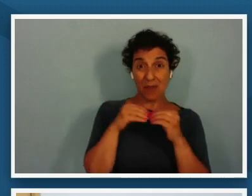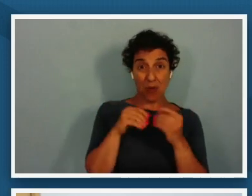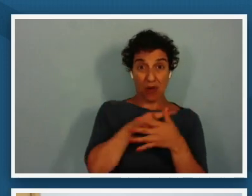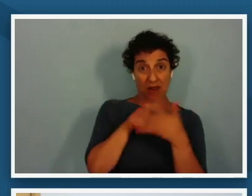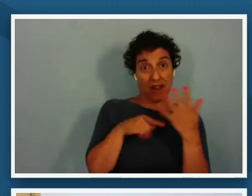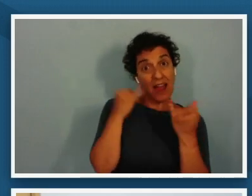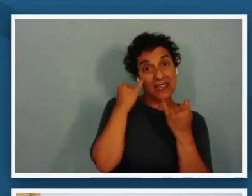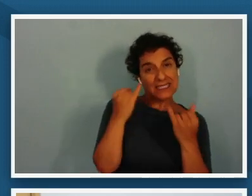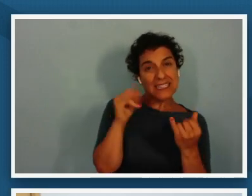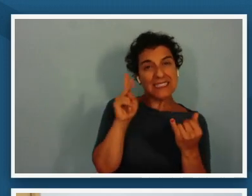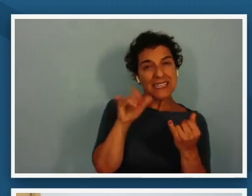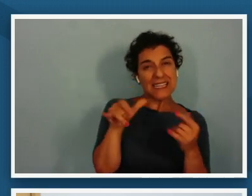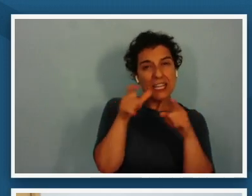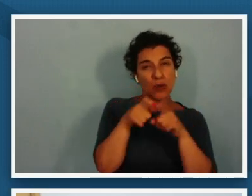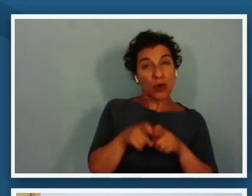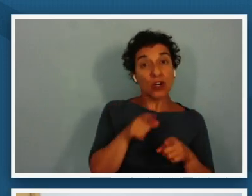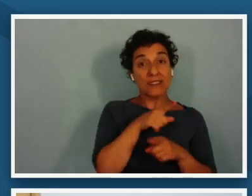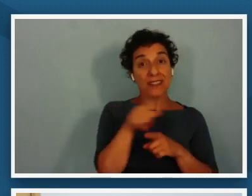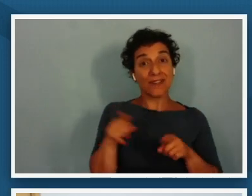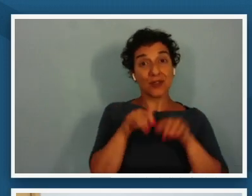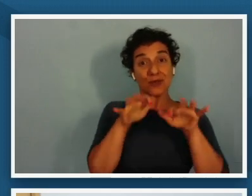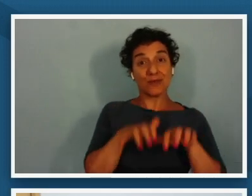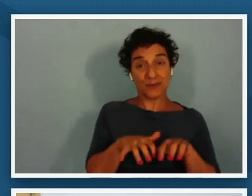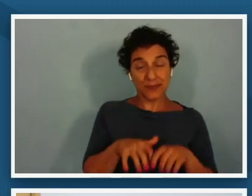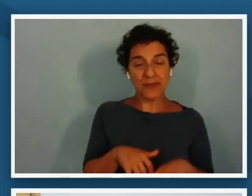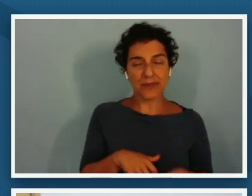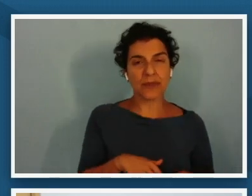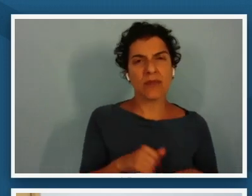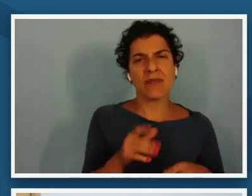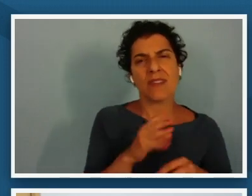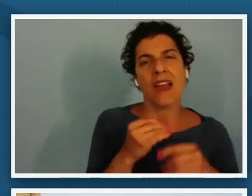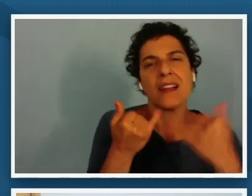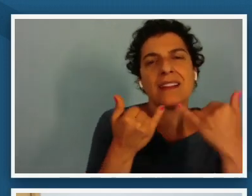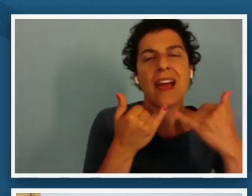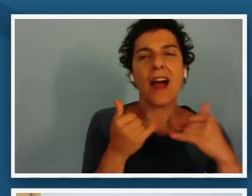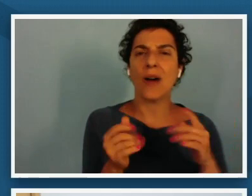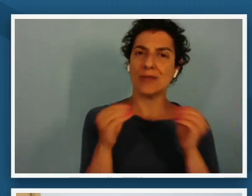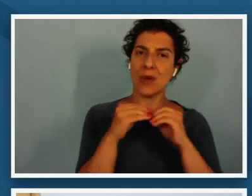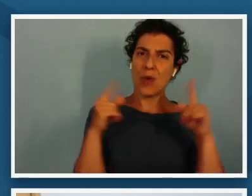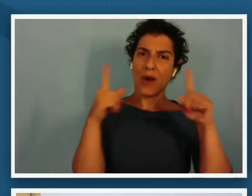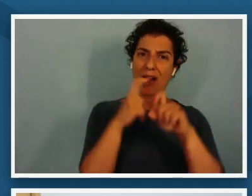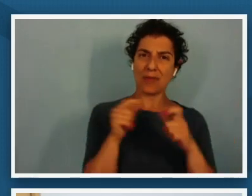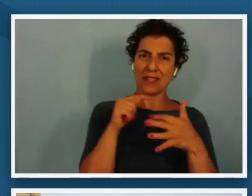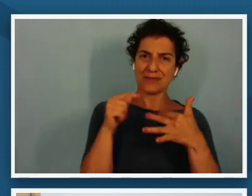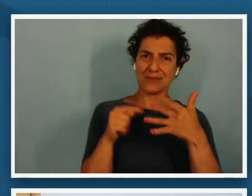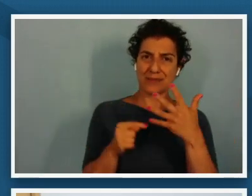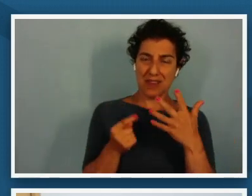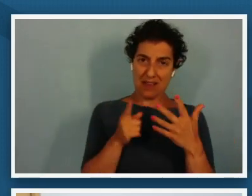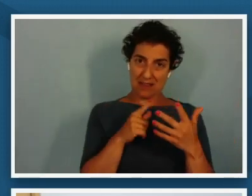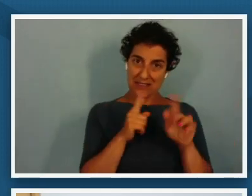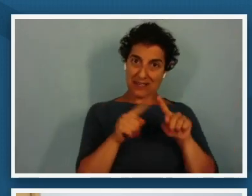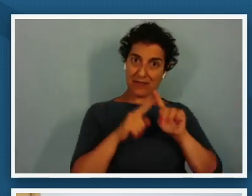that you all have shared and uncovering some of the complexity by looking at